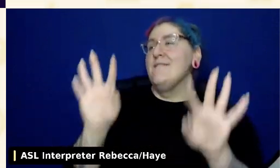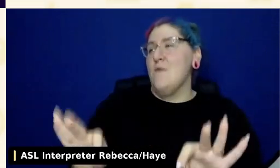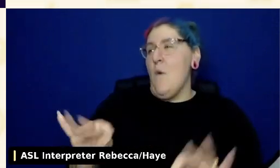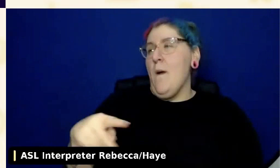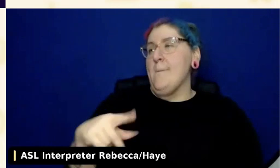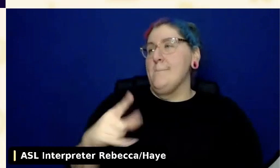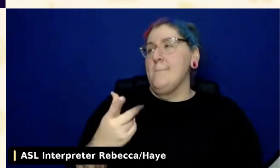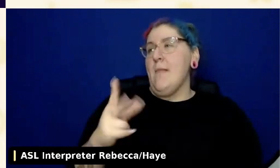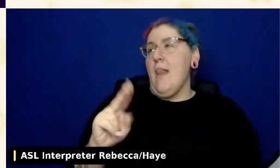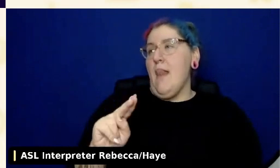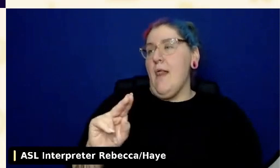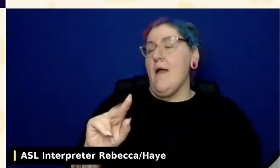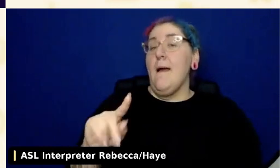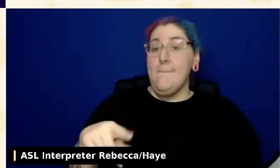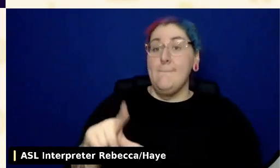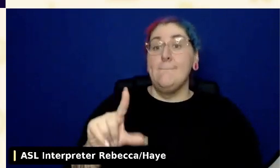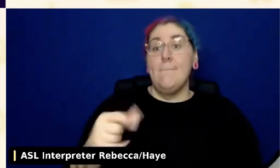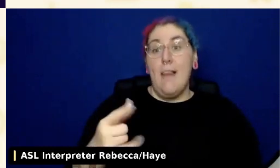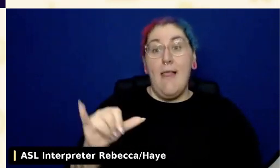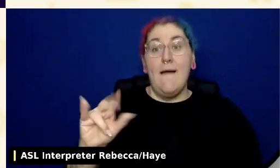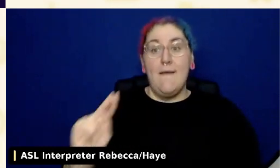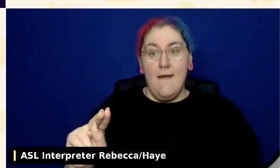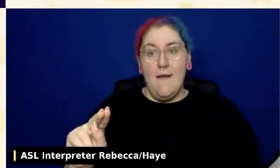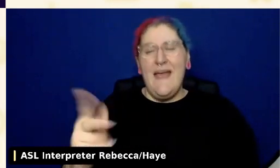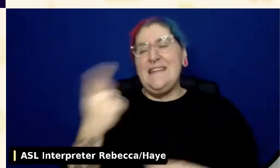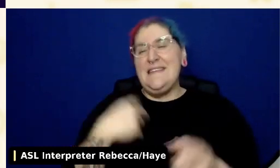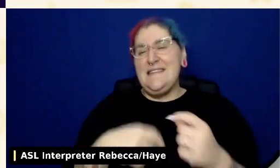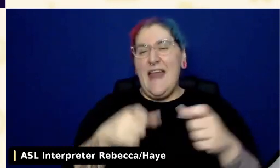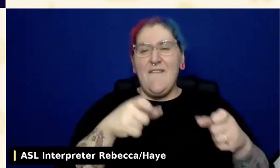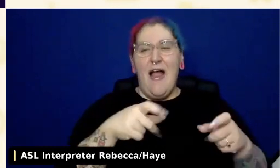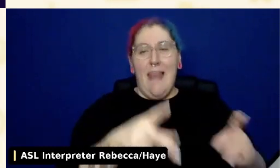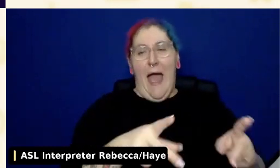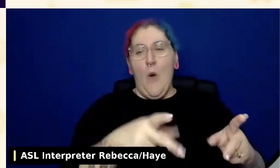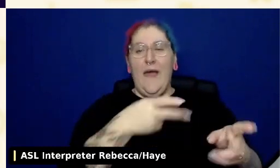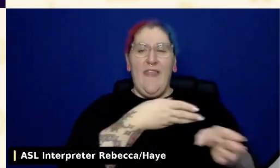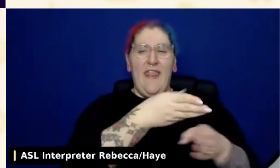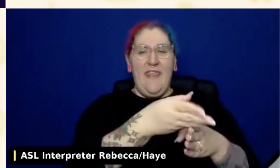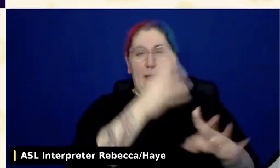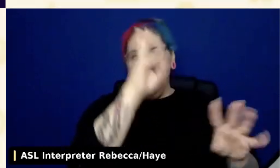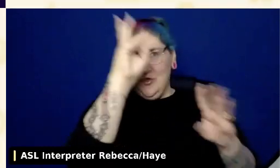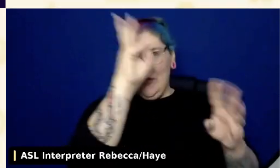to create their contact form, for example. You're more likely to have better accessibility output